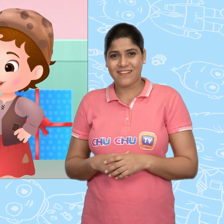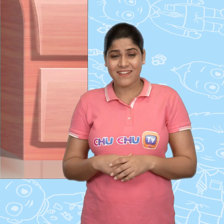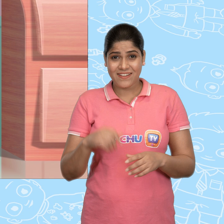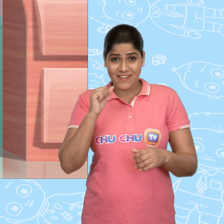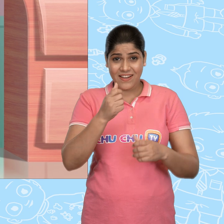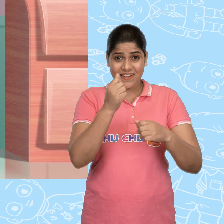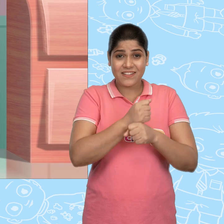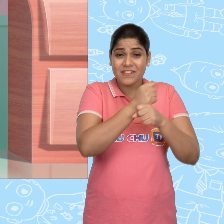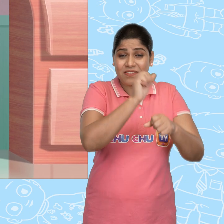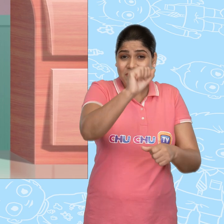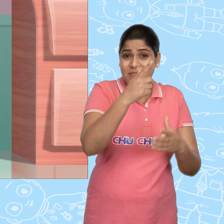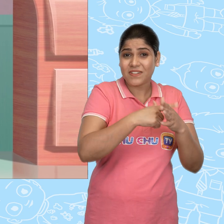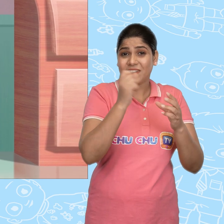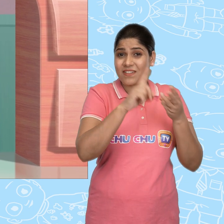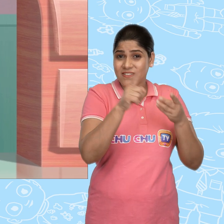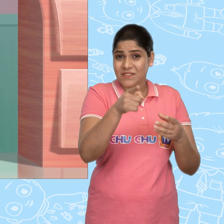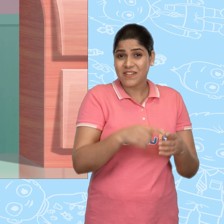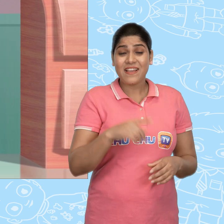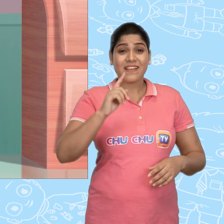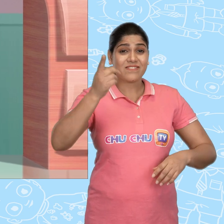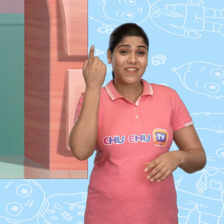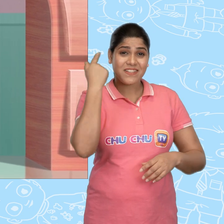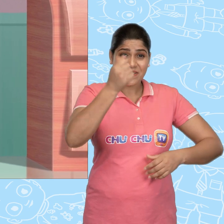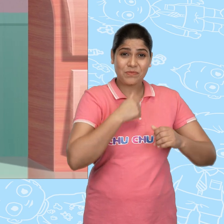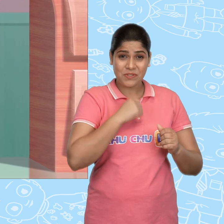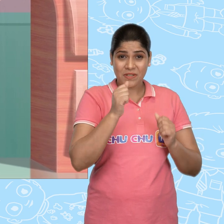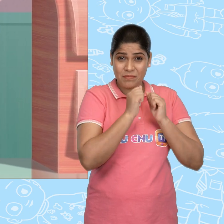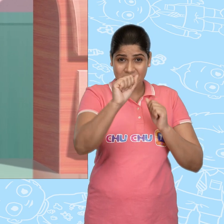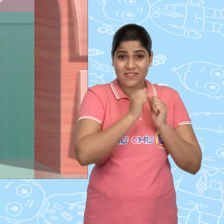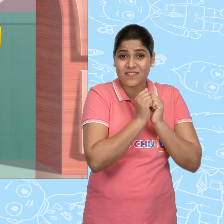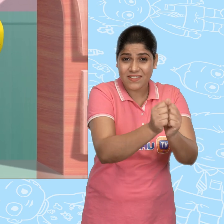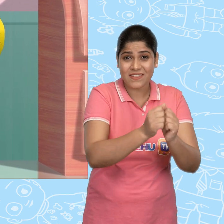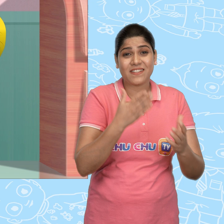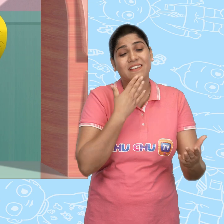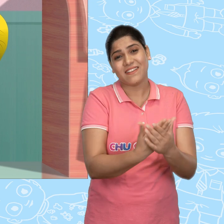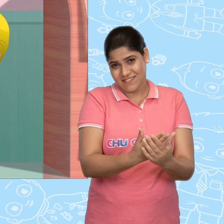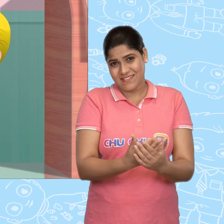These gifts are for you, Joe! Thank you for taking me with you yesterday.